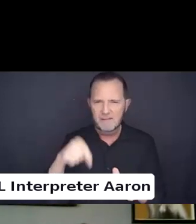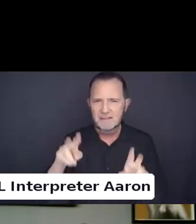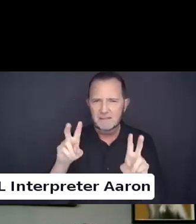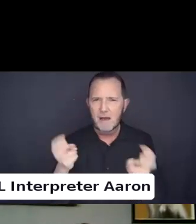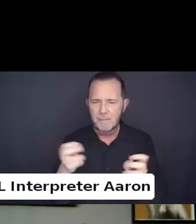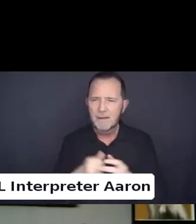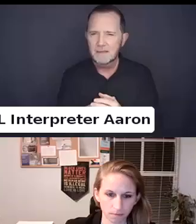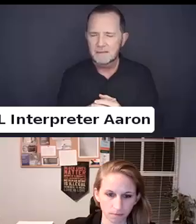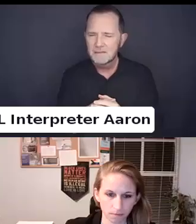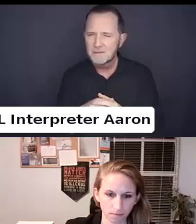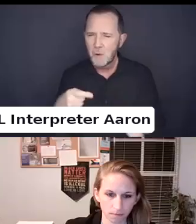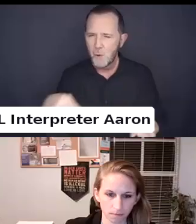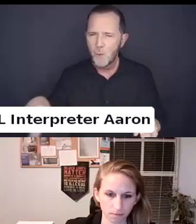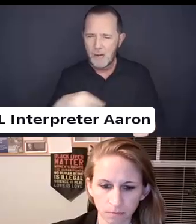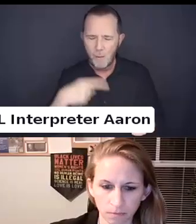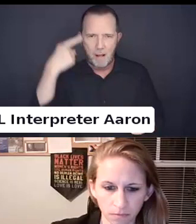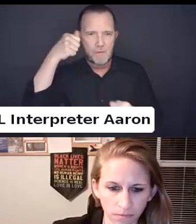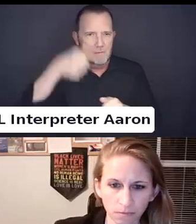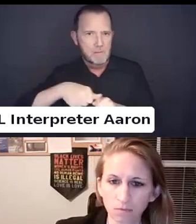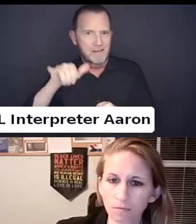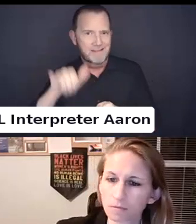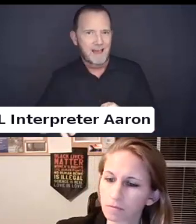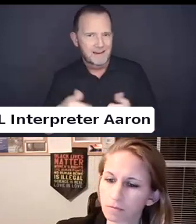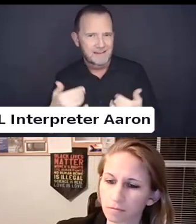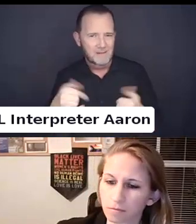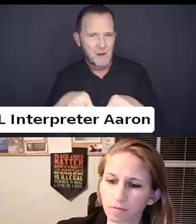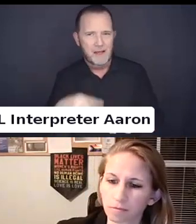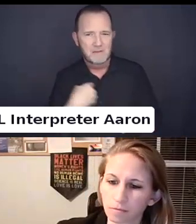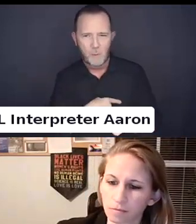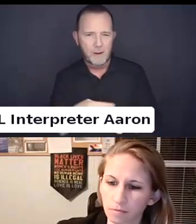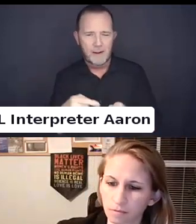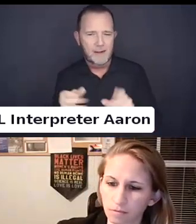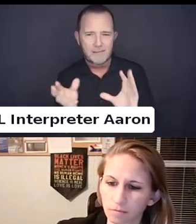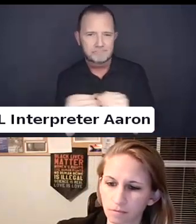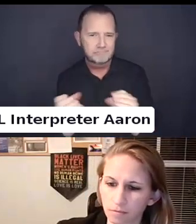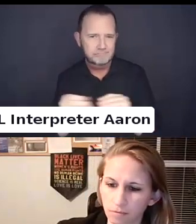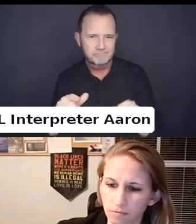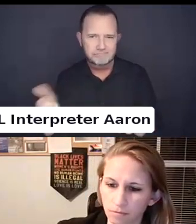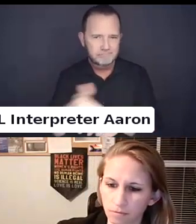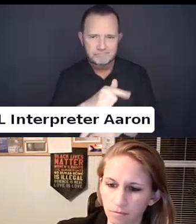Throughout the webinar. To know a starting point.